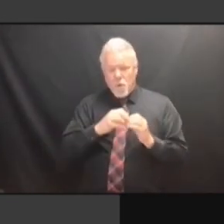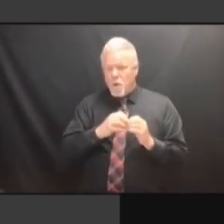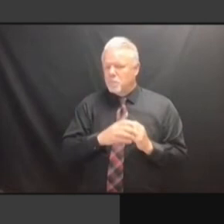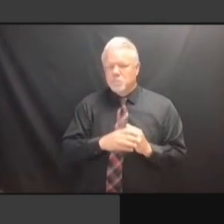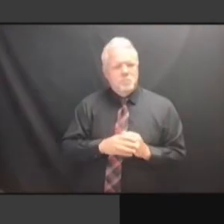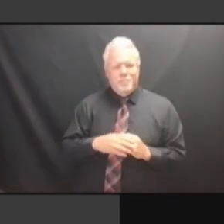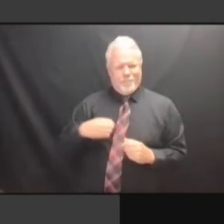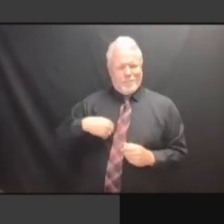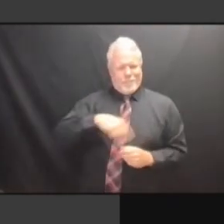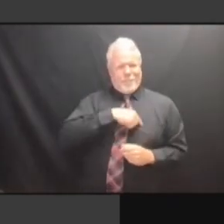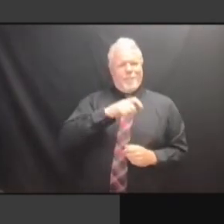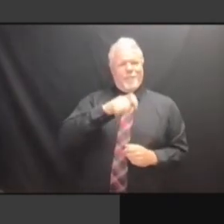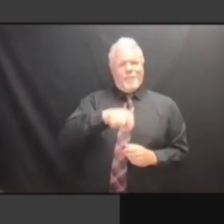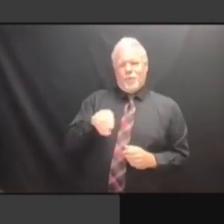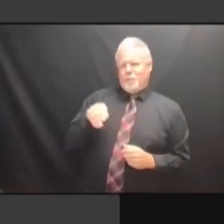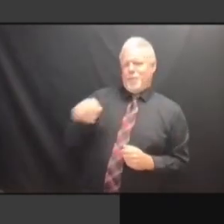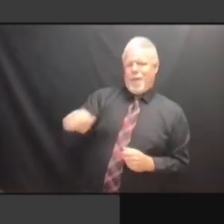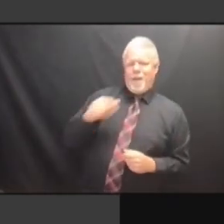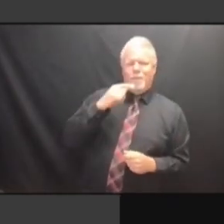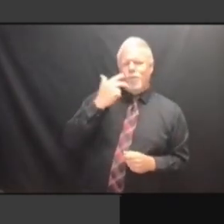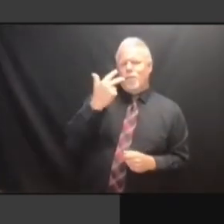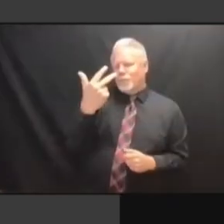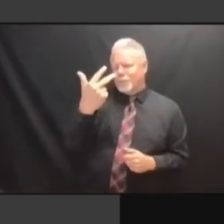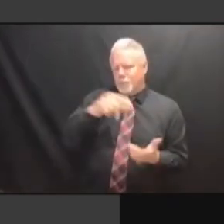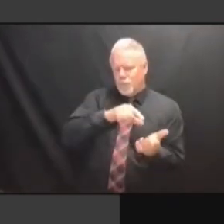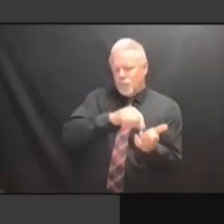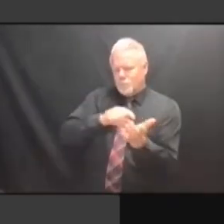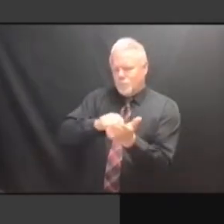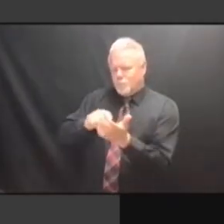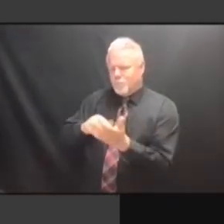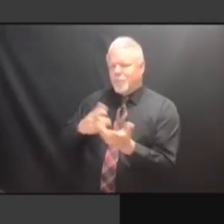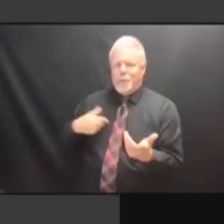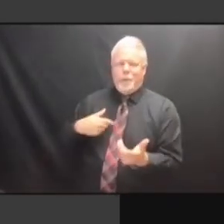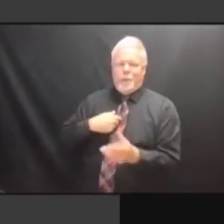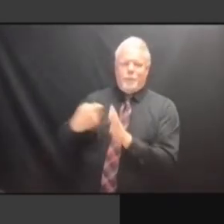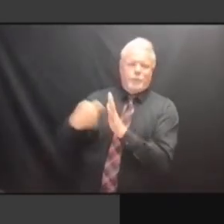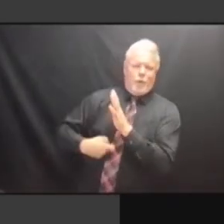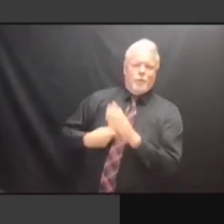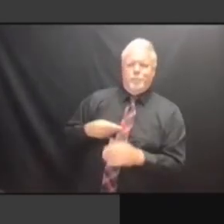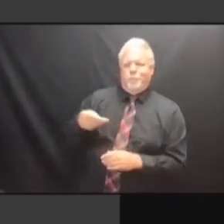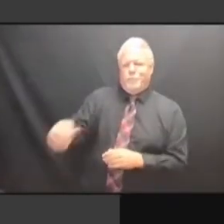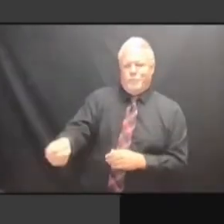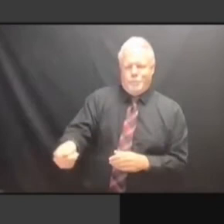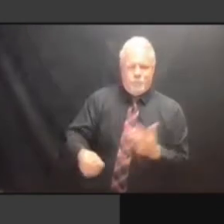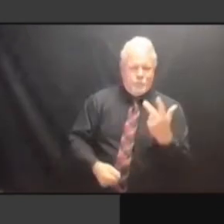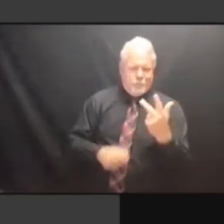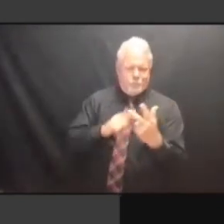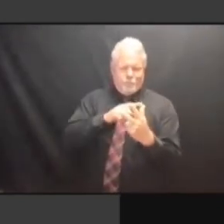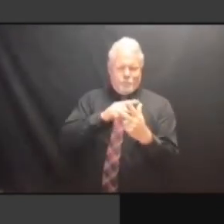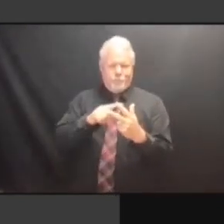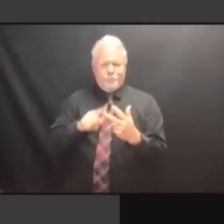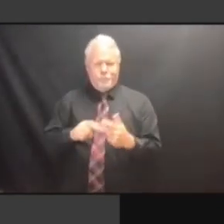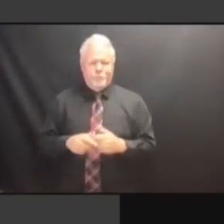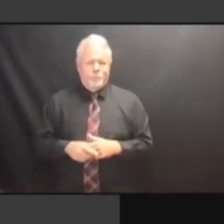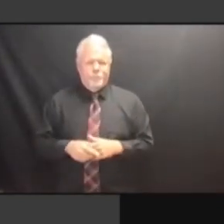THAT'S A LITTLE FURTHER DOWN. WE WILL PUT THAT'S A LITTLE FURTHER DOWN. WE WILL PUT THE THAT'S A LITTLE FURTHER DOWN. WE WILL PUT THE TRANSLATIONS THAT'S A LITTLE FURTHER DOWN. WE WILL PUT THE TRANSLATIONS UP WE WILL PUT THE TRANSLATIONS UP WE WILL PUT THE TRANSLATIONS UP WHERE WE WILL PUT THE TRANSLATIONS UP WHERE NECESSARY. WHERE NECESSARY. WHERE NECESSARY. >> WHERE NECESSARY. >> NOW, WHERE NECESSARY. >> NOW, IN WHERE NECESSARY. >> NOW, IN PRIOR WHERE NECESSARY. >> NOW, IN PRIOR YEARS, WHERE NECESSARY. >> NOW, IN PRIOR YEARS, WE WHERE NECESSARY. >> NOW, IN PRIOR YEARS, WE HAD NOW, IN PRIOR YEARS, WE HAD